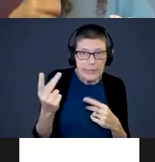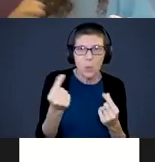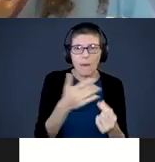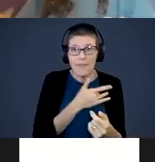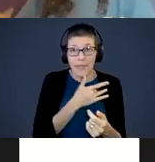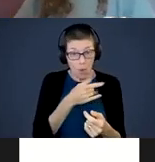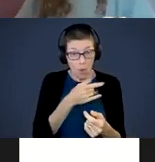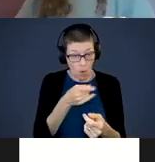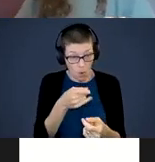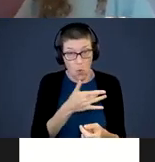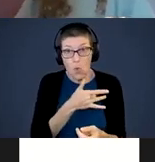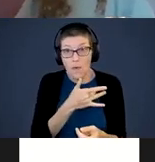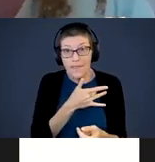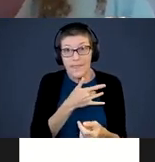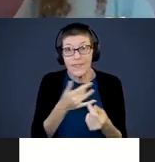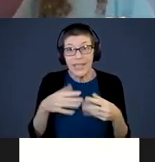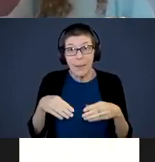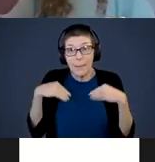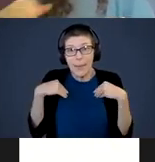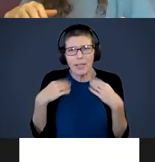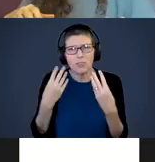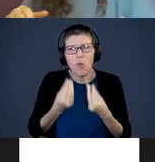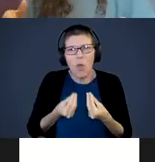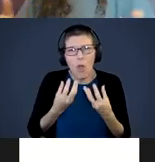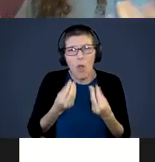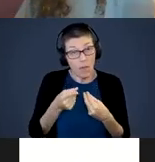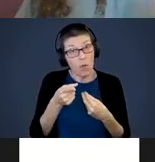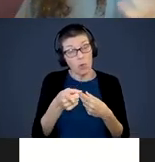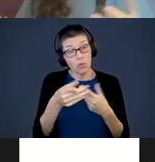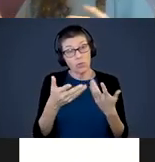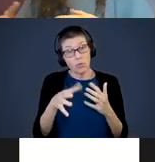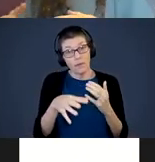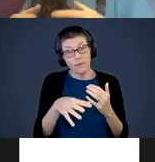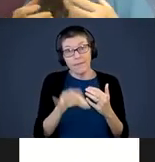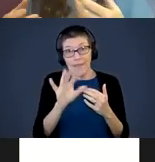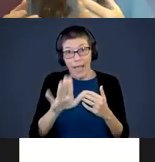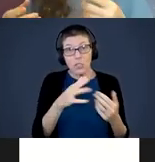feel your blanky; it is so soft; did you find your bunny, oh you love your bunny.”